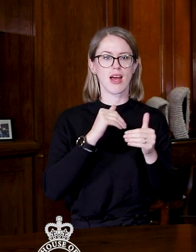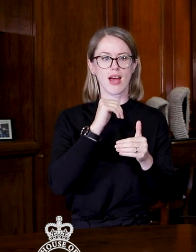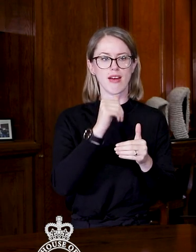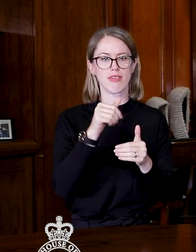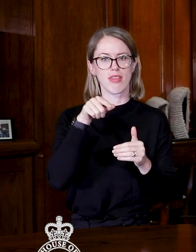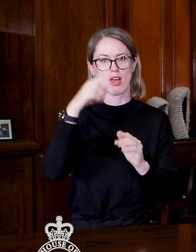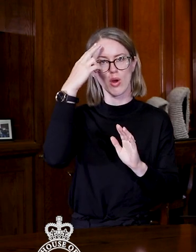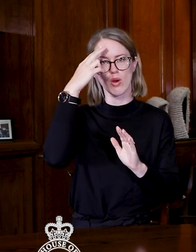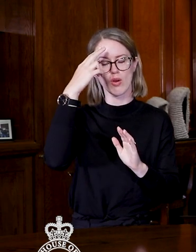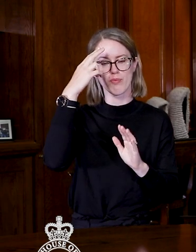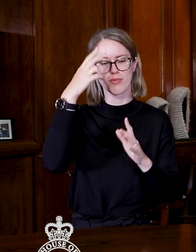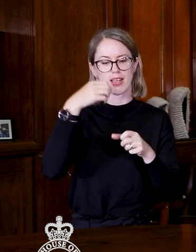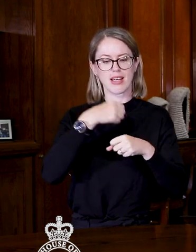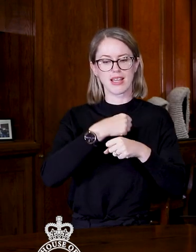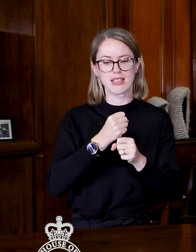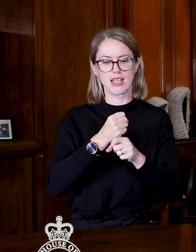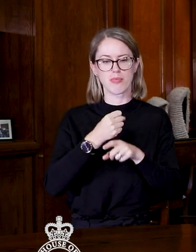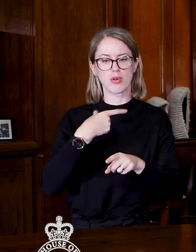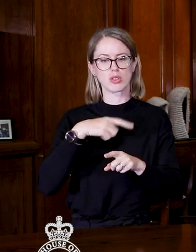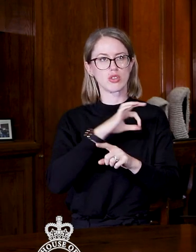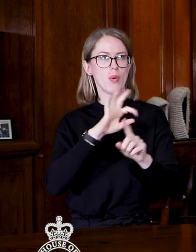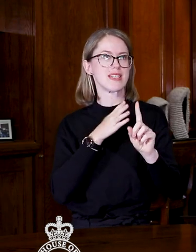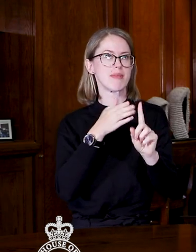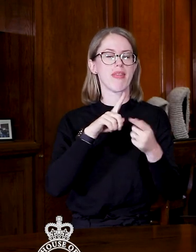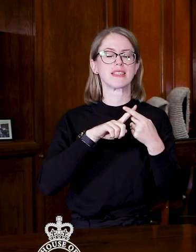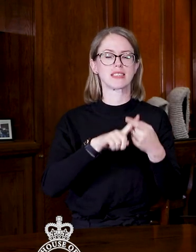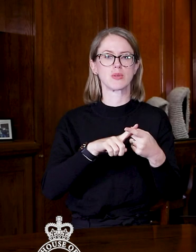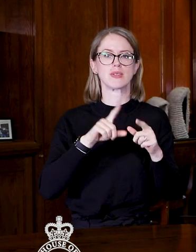were found guilty because they didn't have the intent or the ability to form the intent.